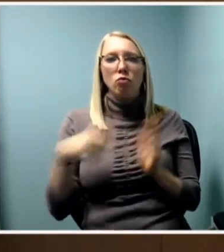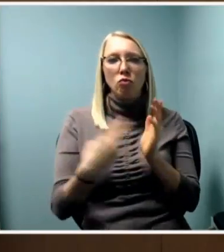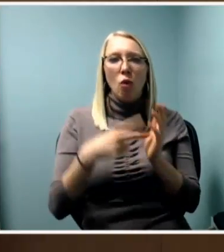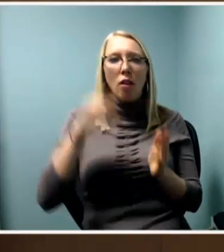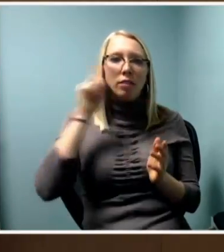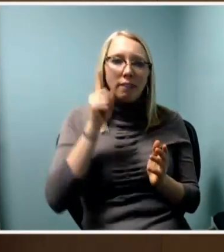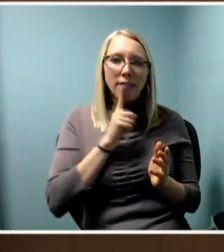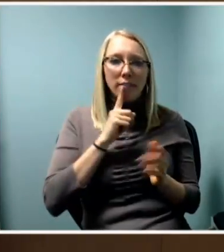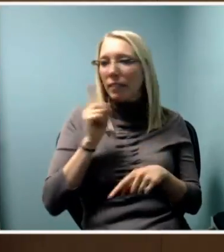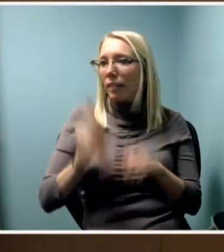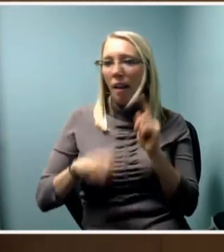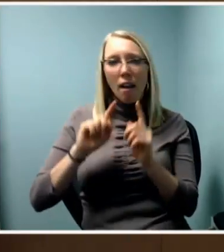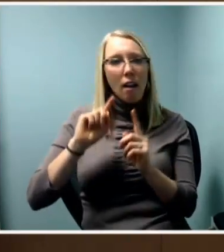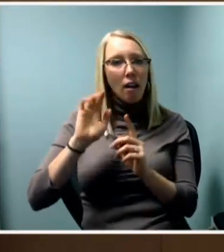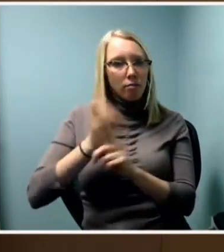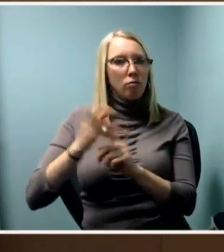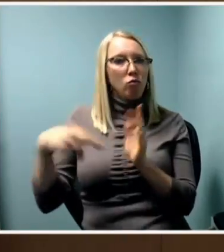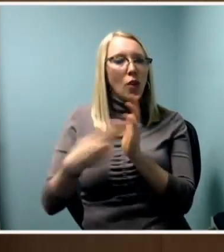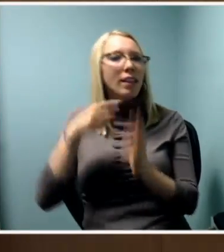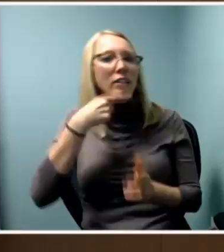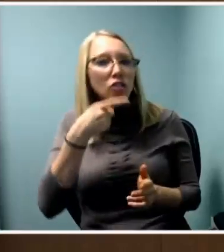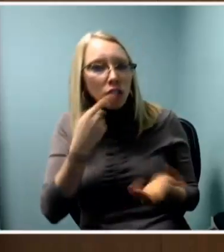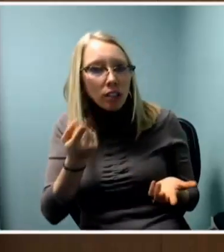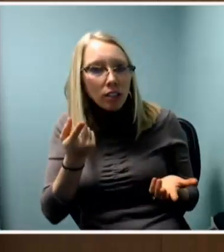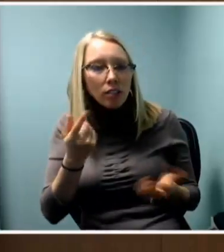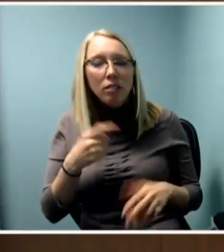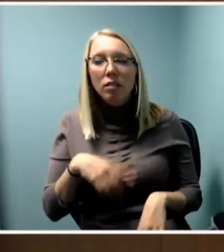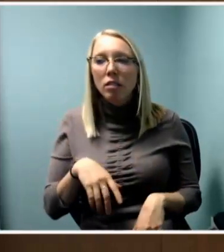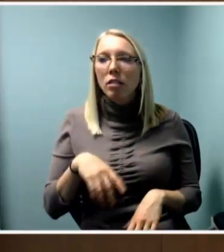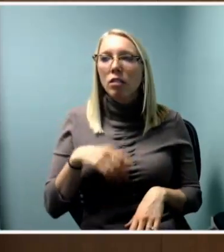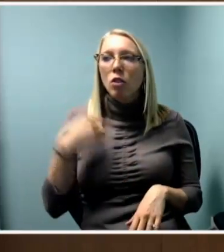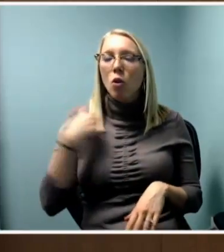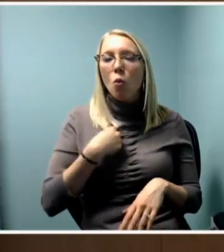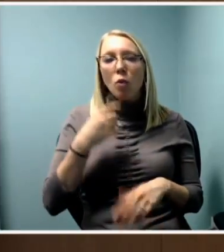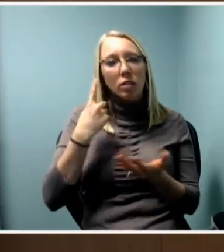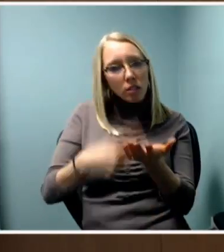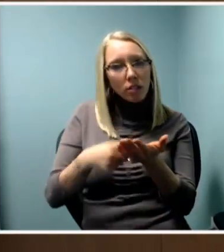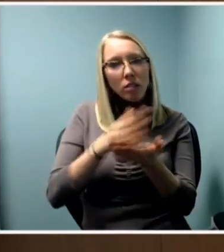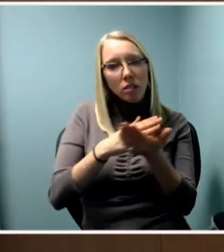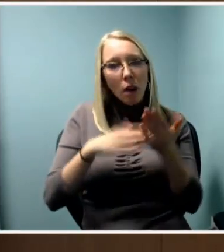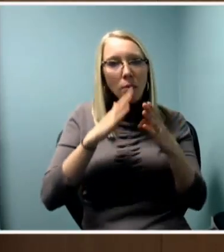And we talked about the funding challenges or the perceptions of obstacles that a company might encounter,